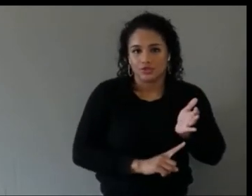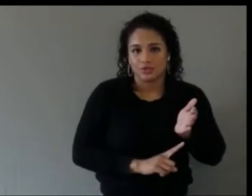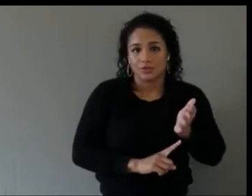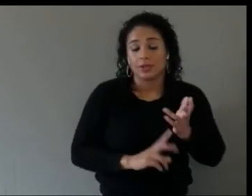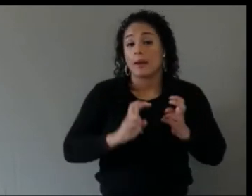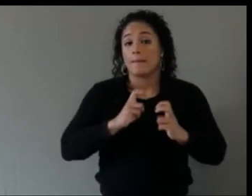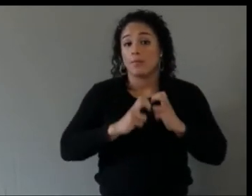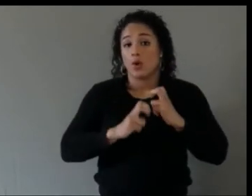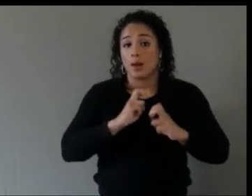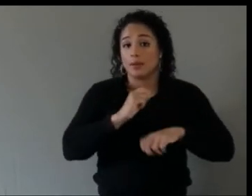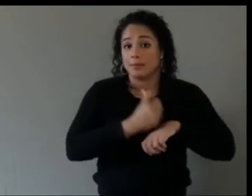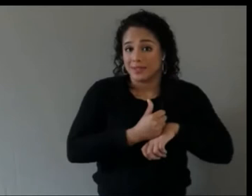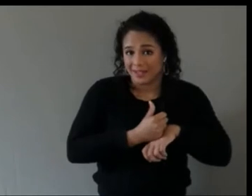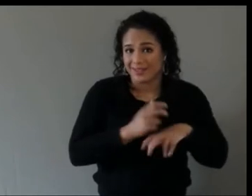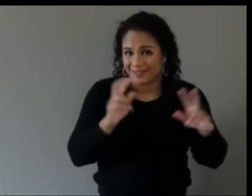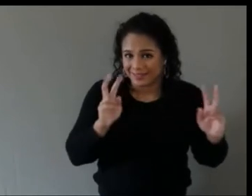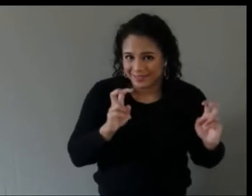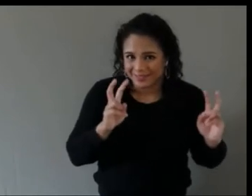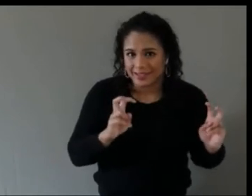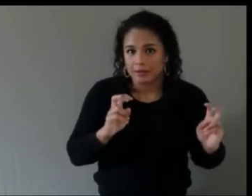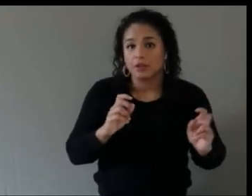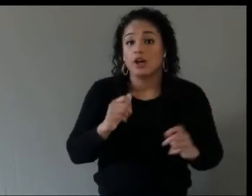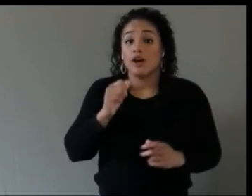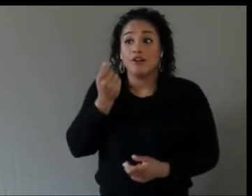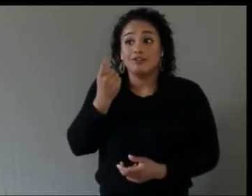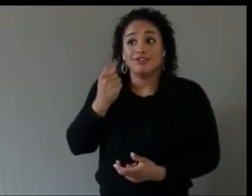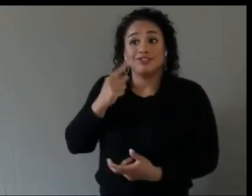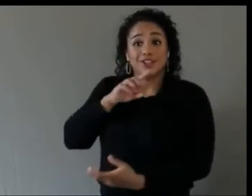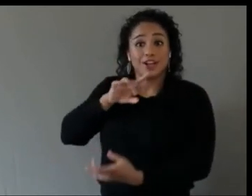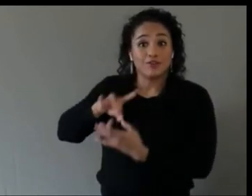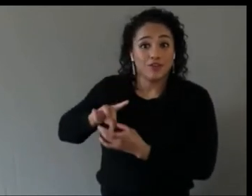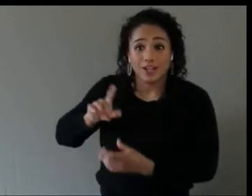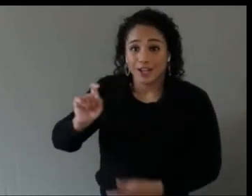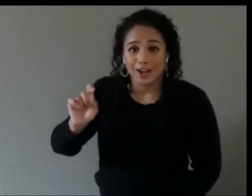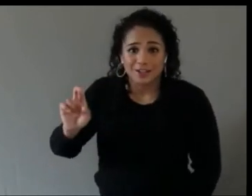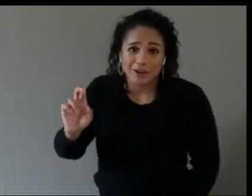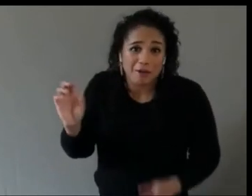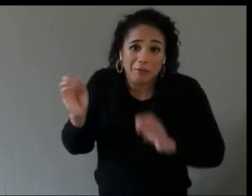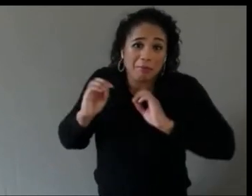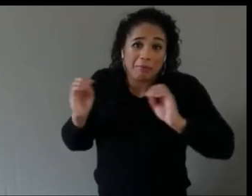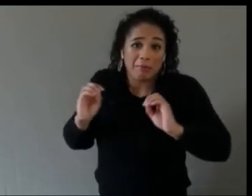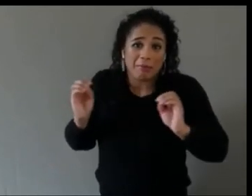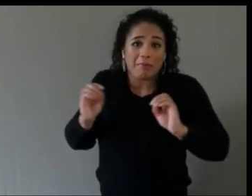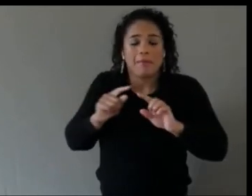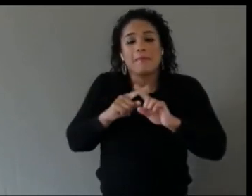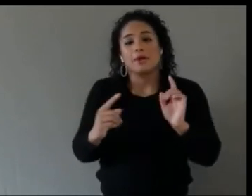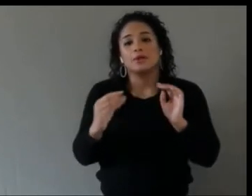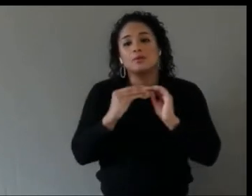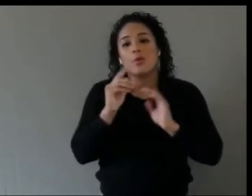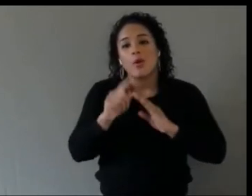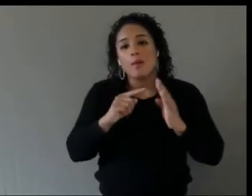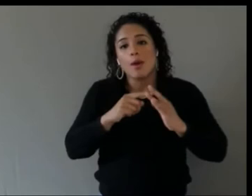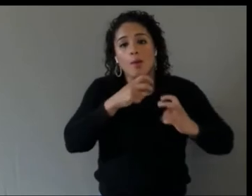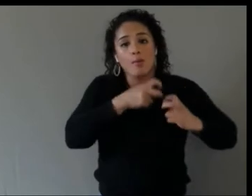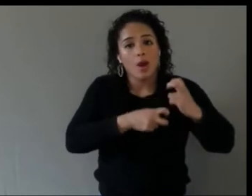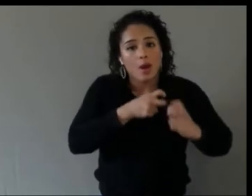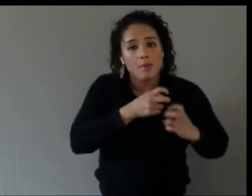It has everything to do with figuring out what value or problem, however you want to frame it, not everything is a problem.